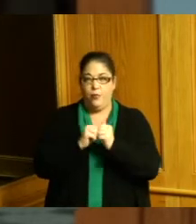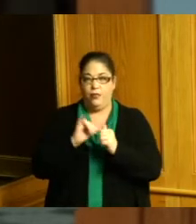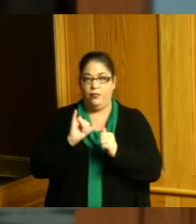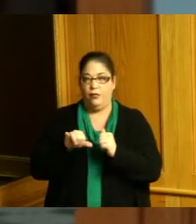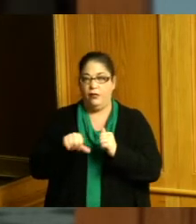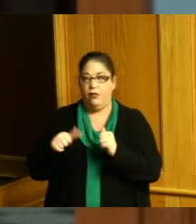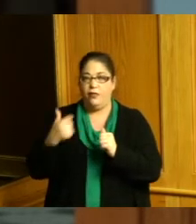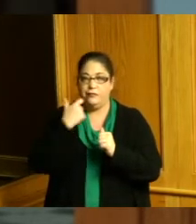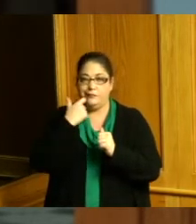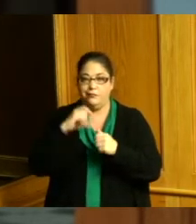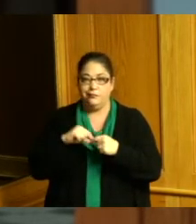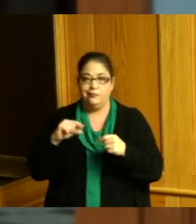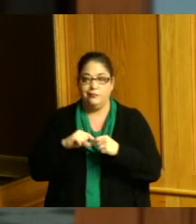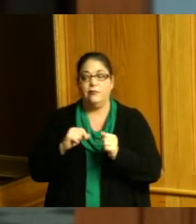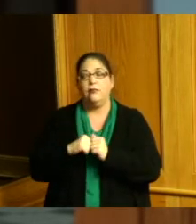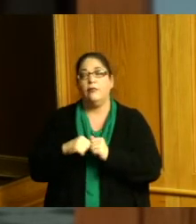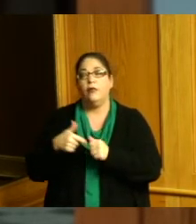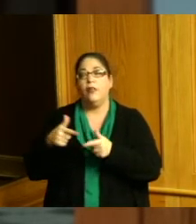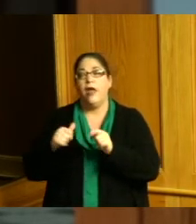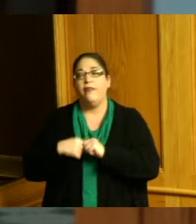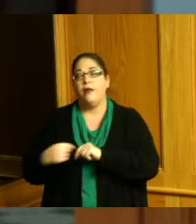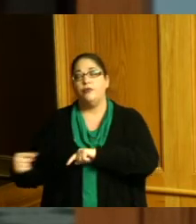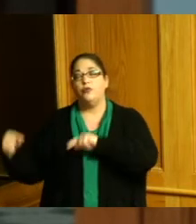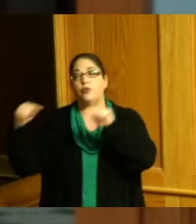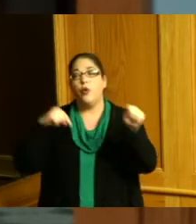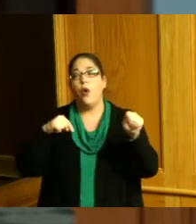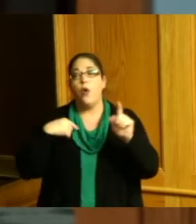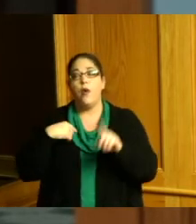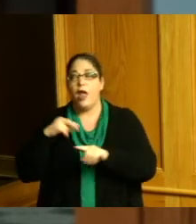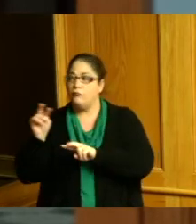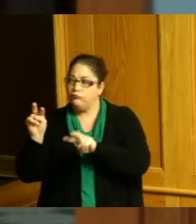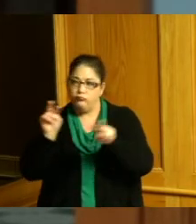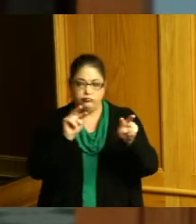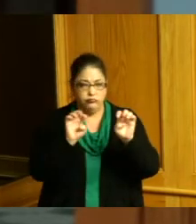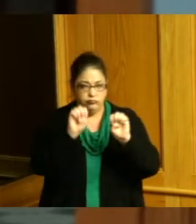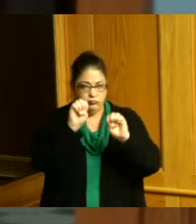this will allow them to go out and do appraisals on the parcels that we need and perform